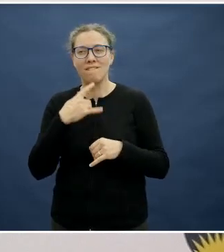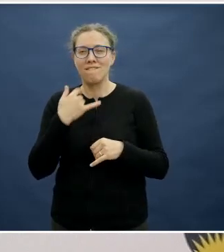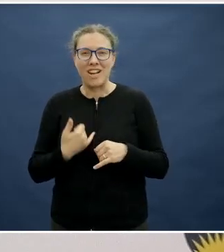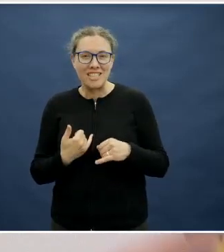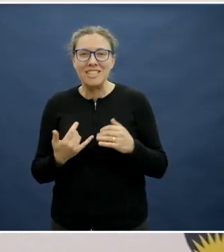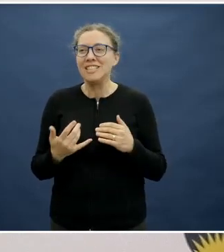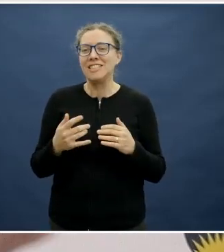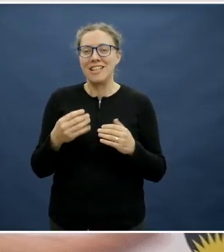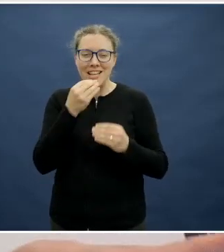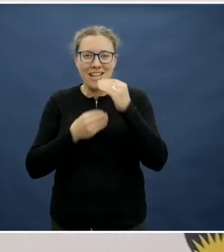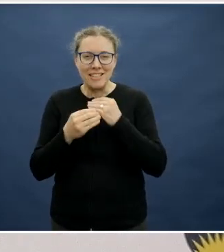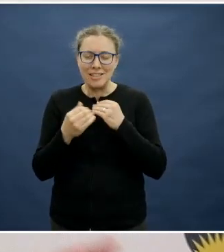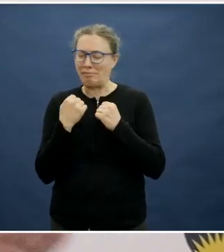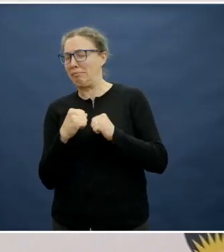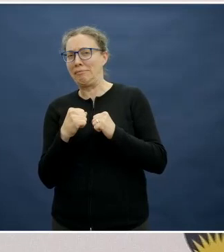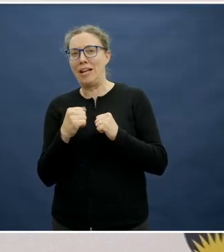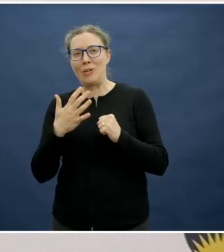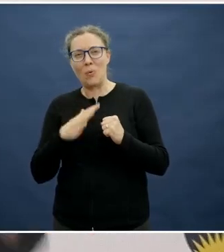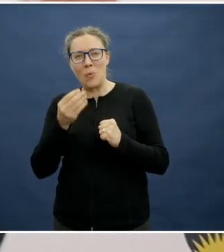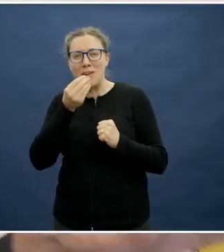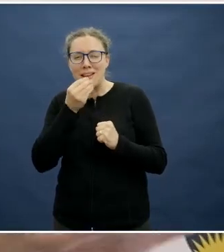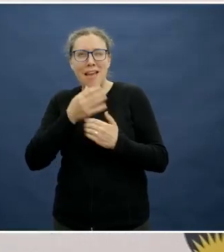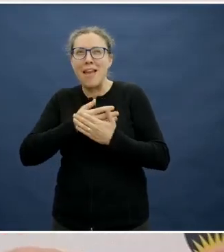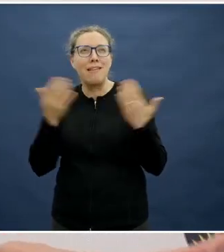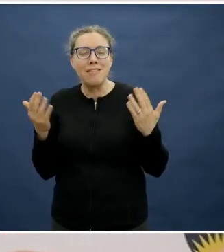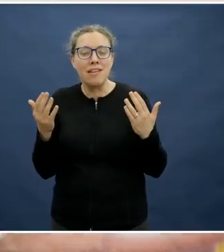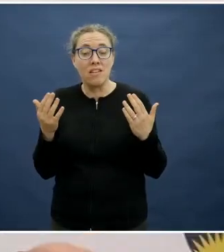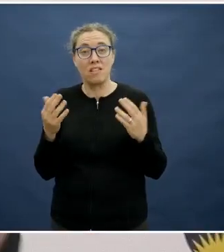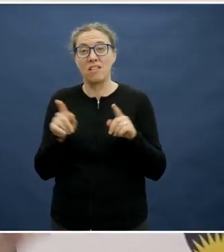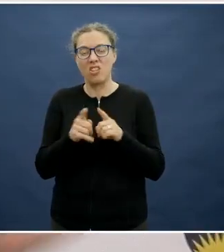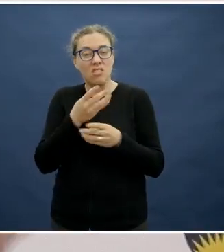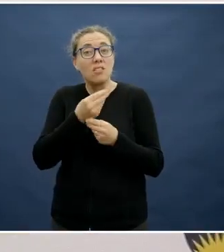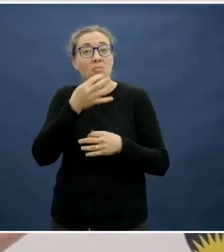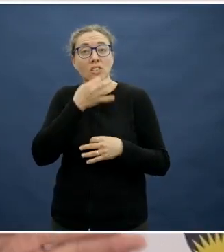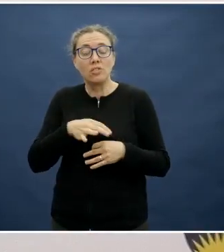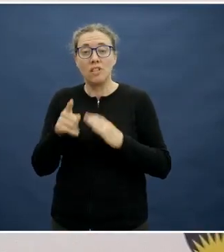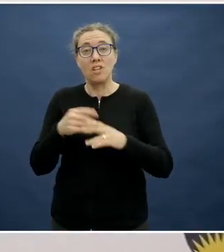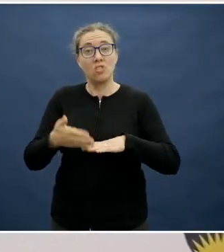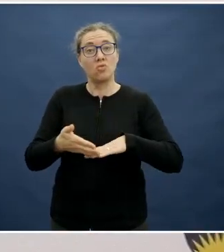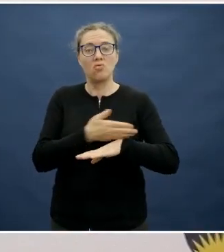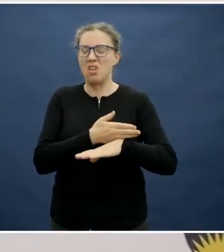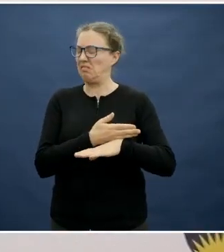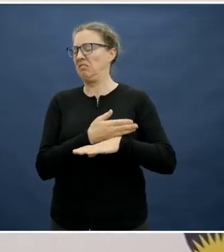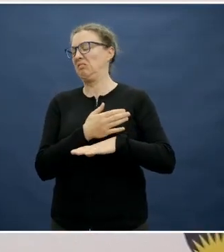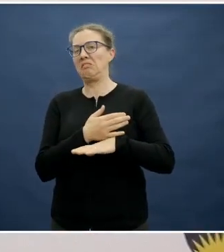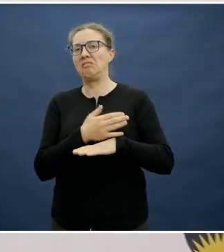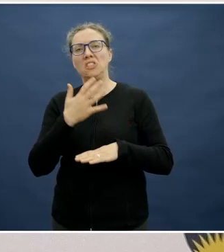We always hear about those children who just don't want to eat anything. "If it's green, I'm not going to touch it". They've got their set views.